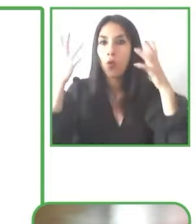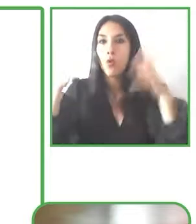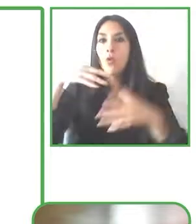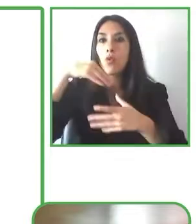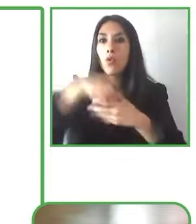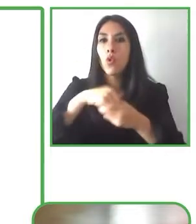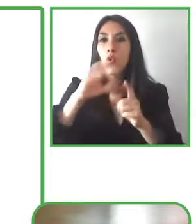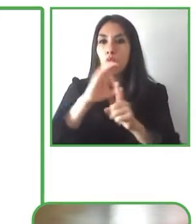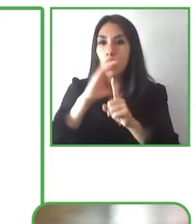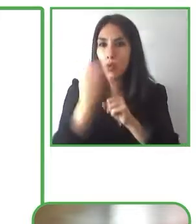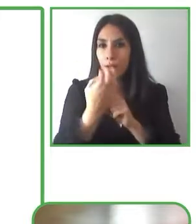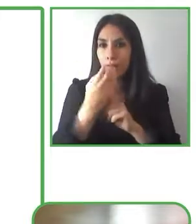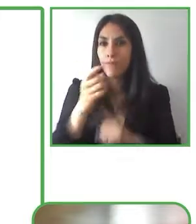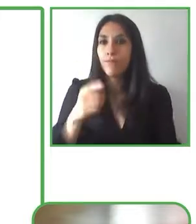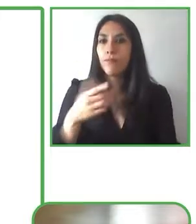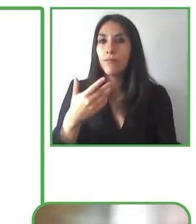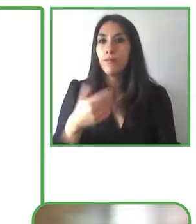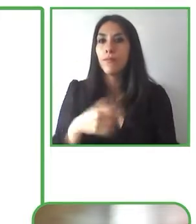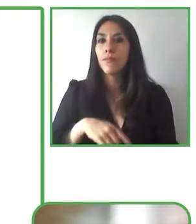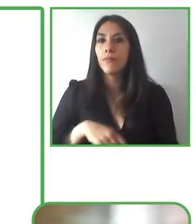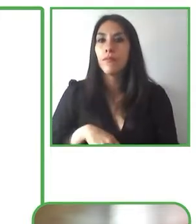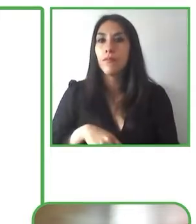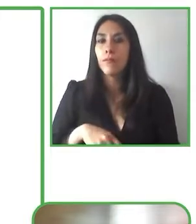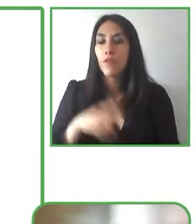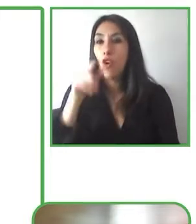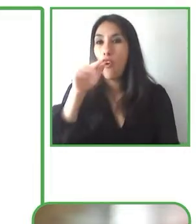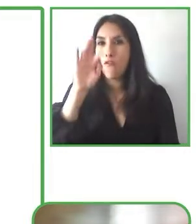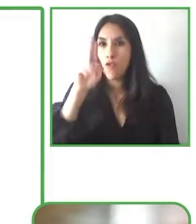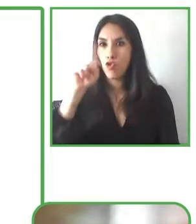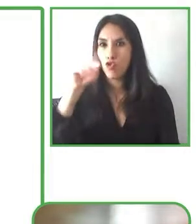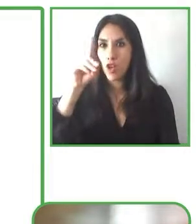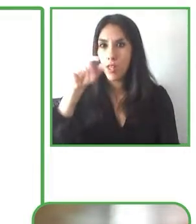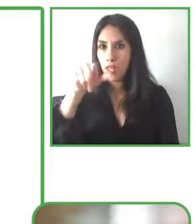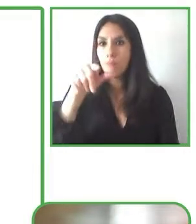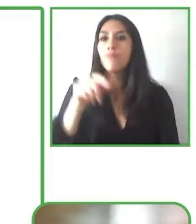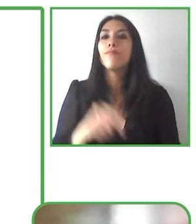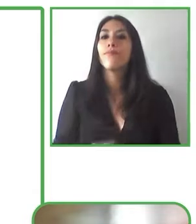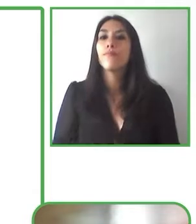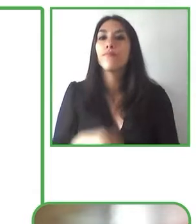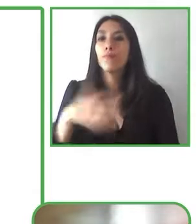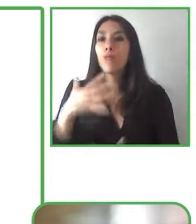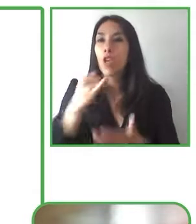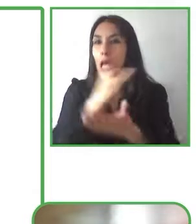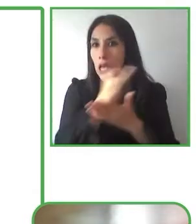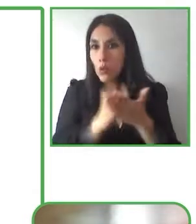Fundación ONCE in Spain I’d like to tell you a little bit about